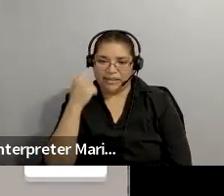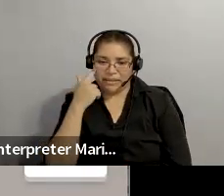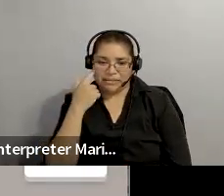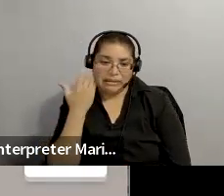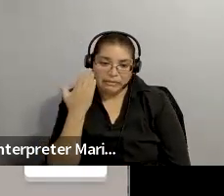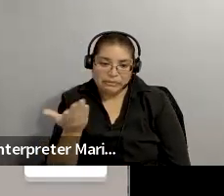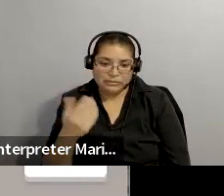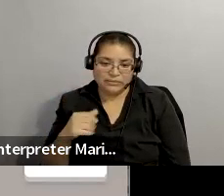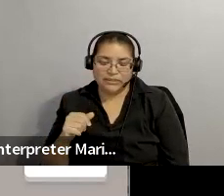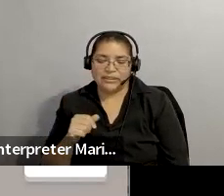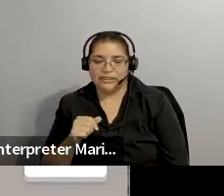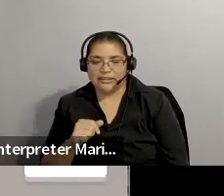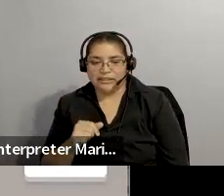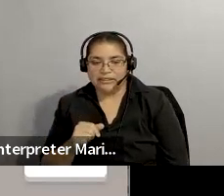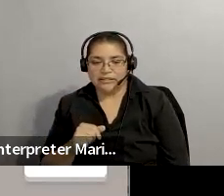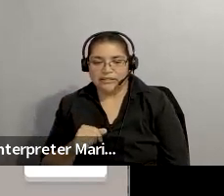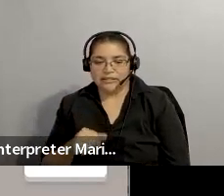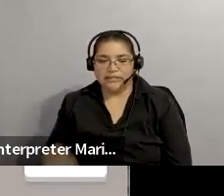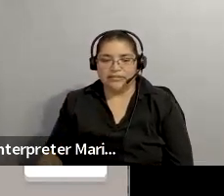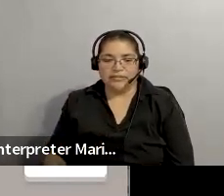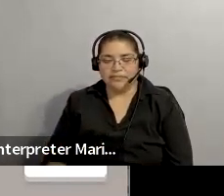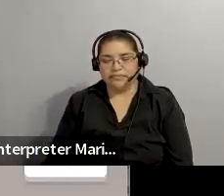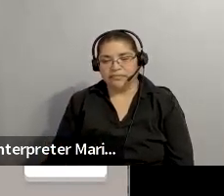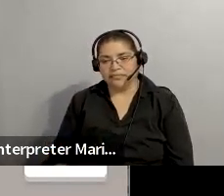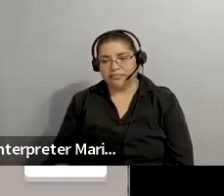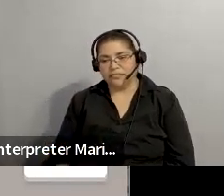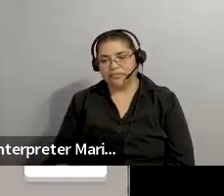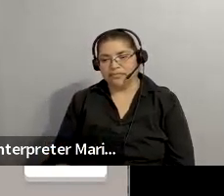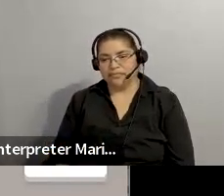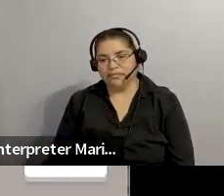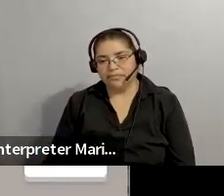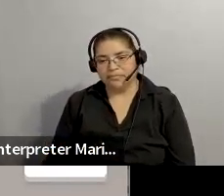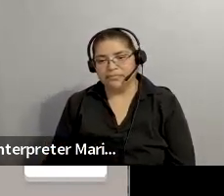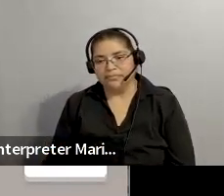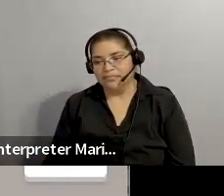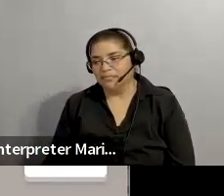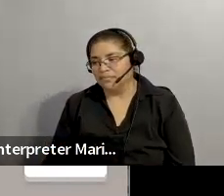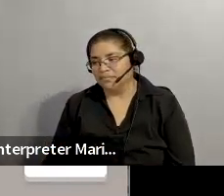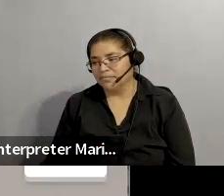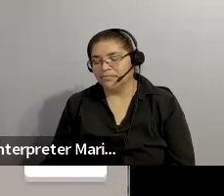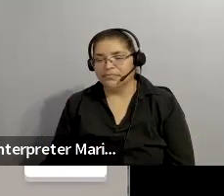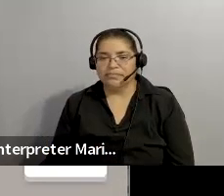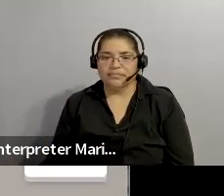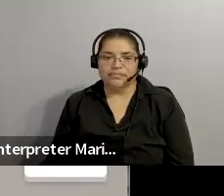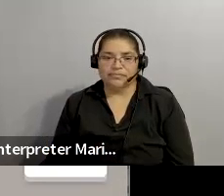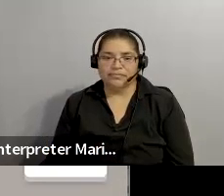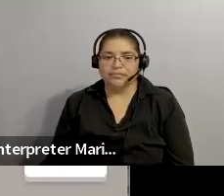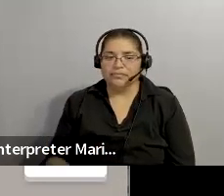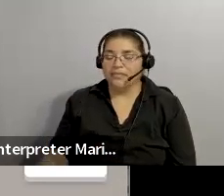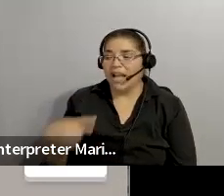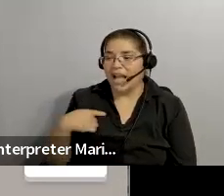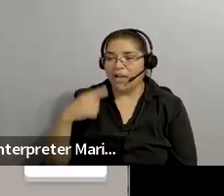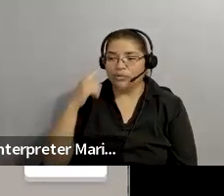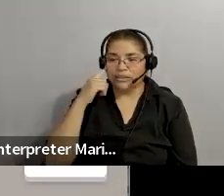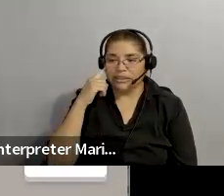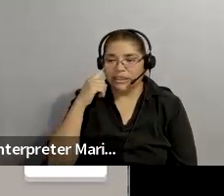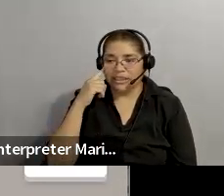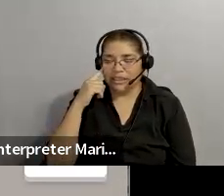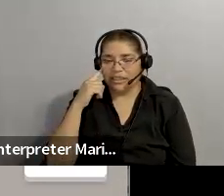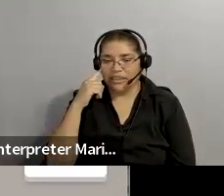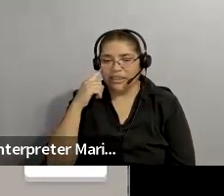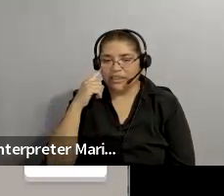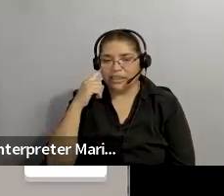building? Here's a picture of the capitol.